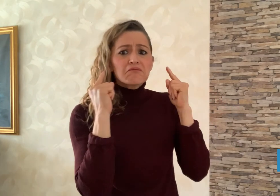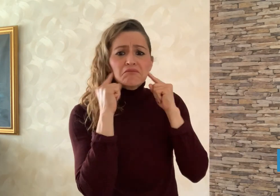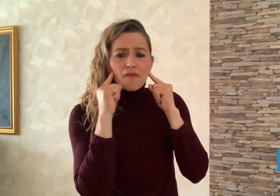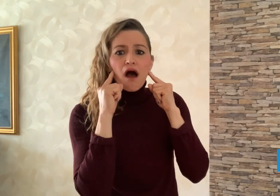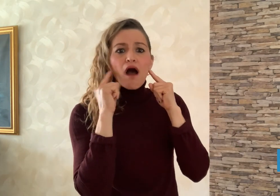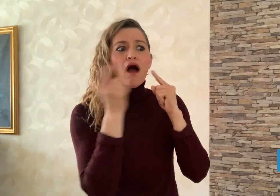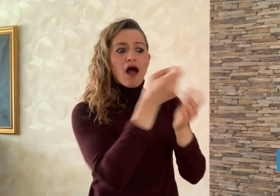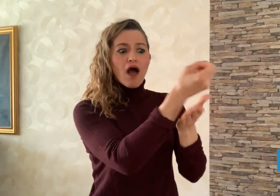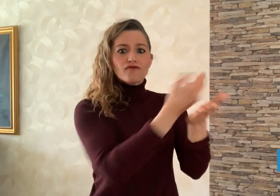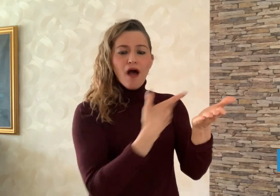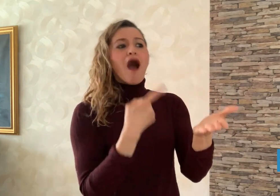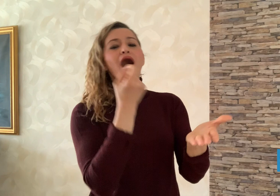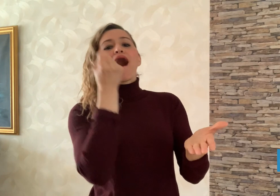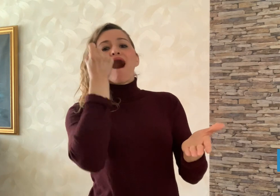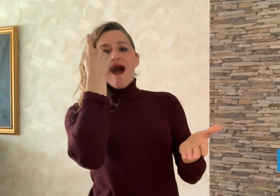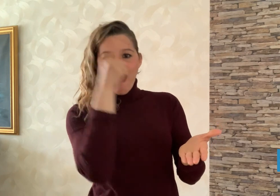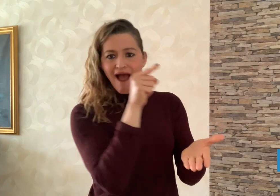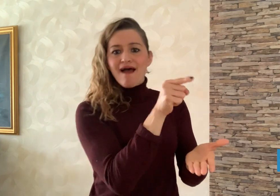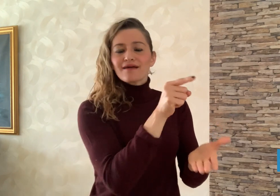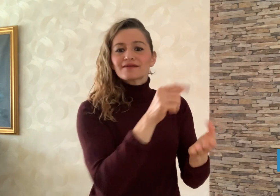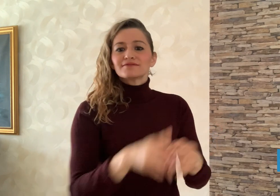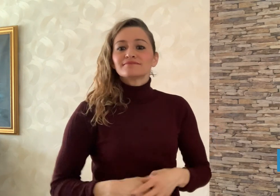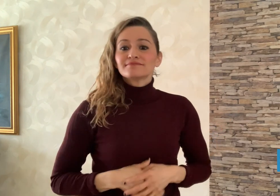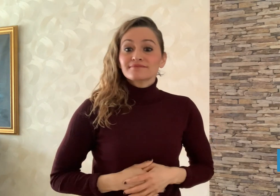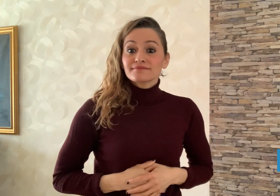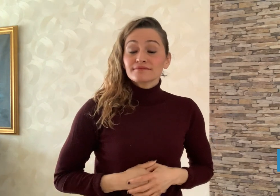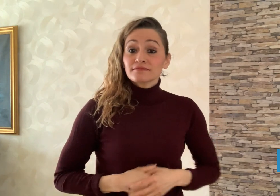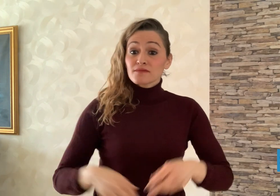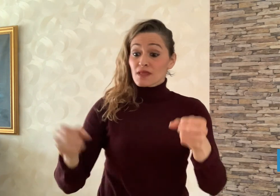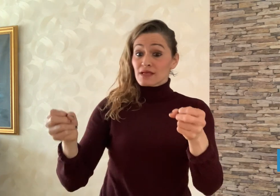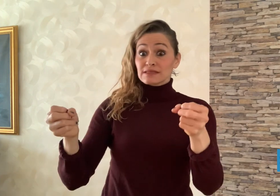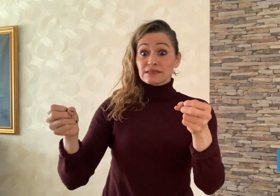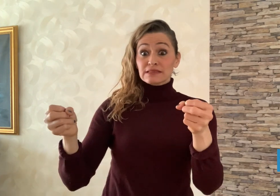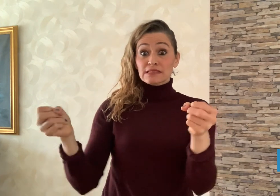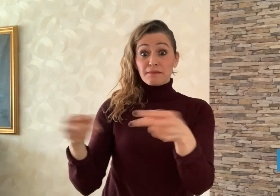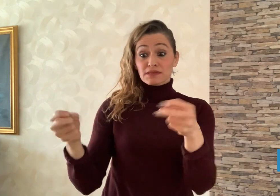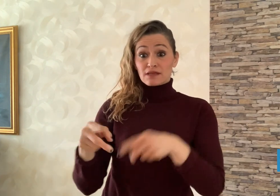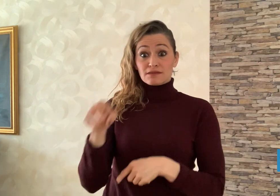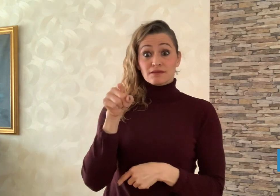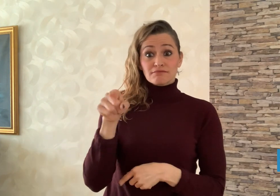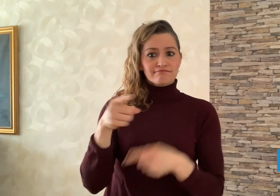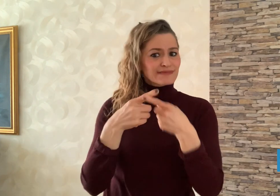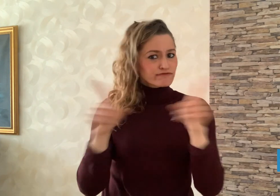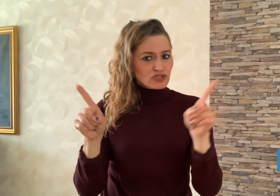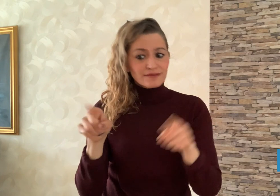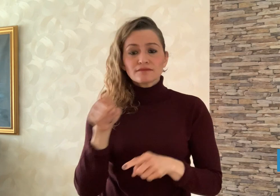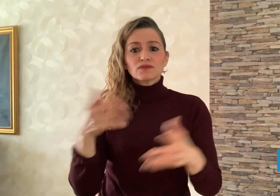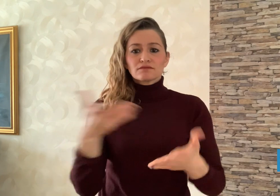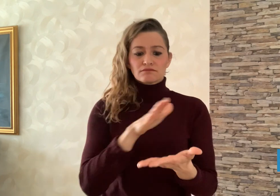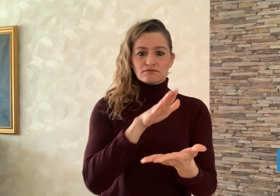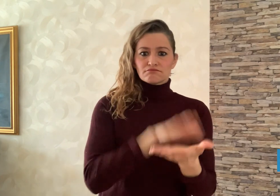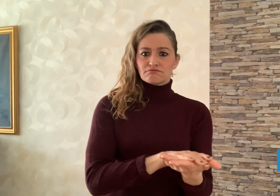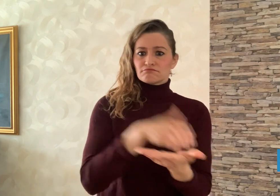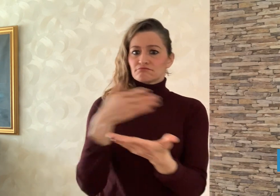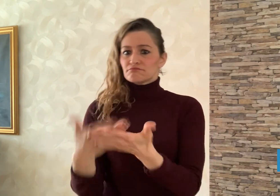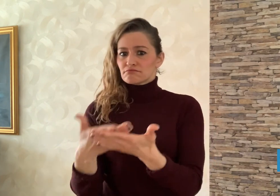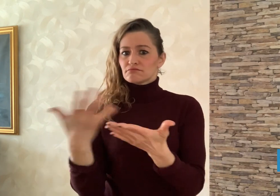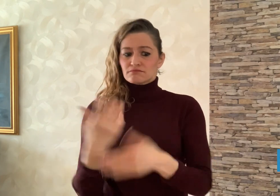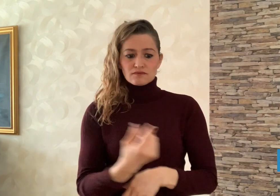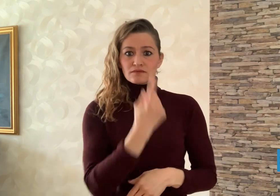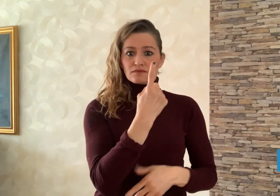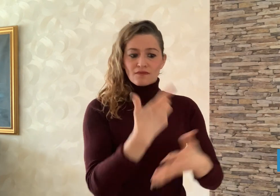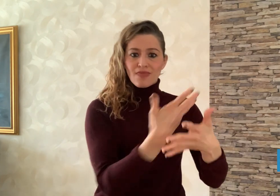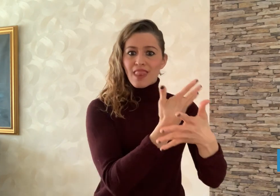hear these sounds. Subtitles are translations